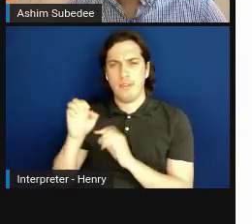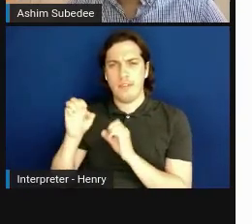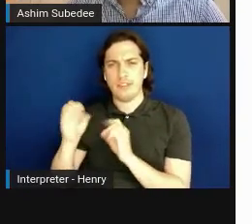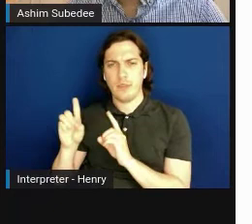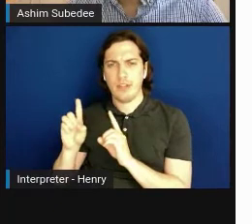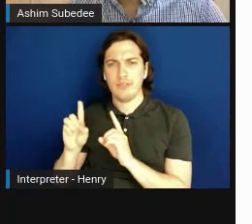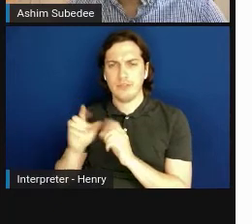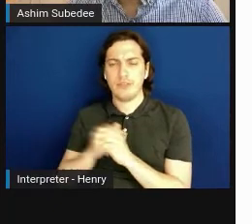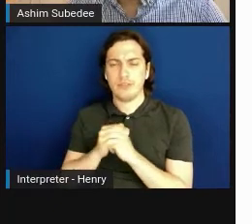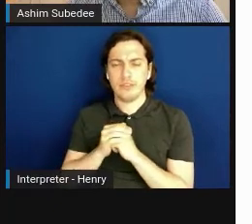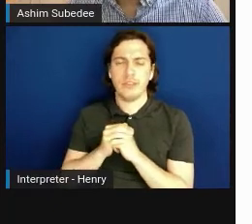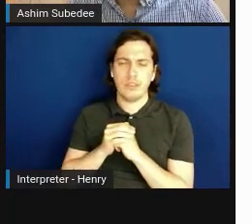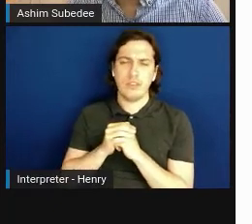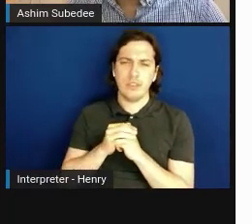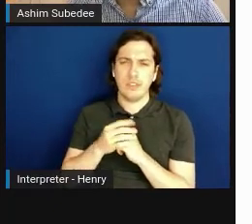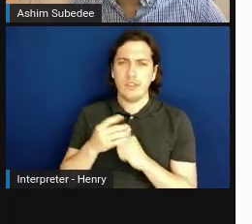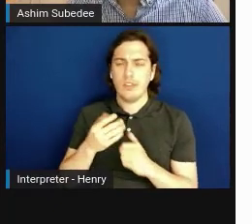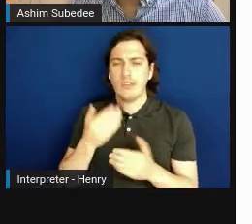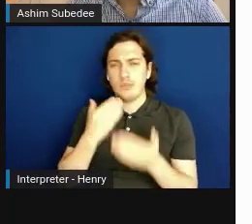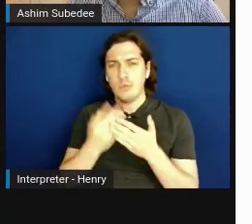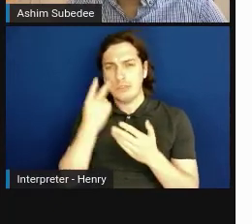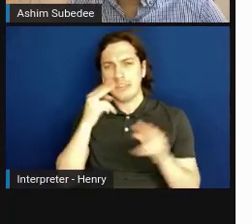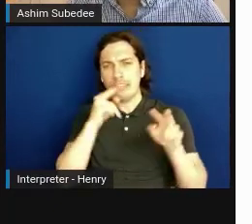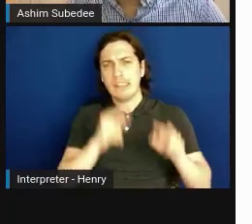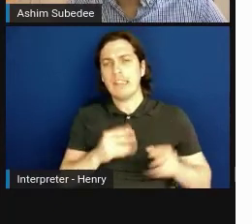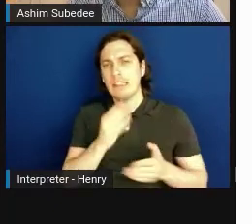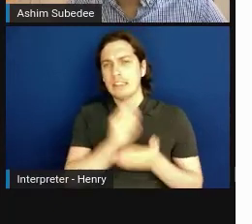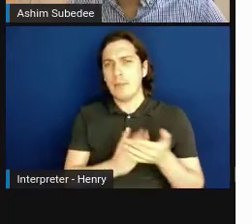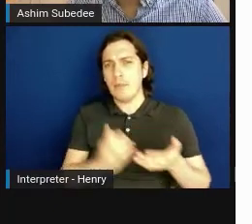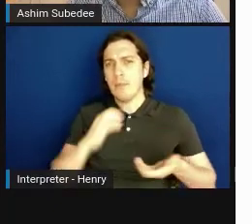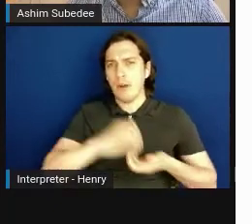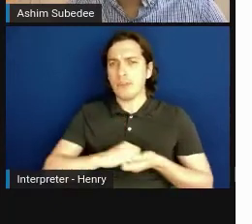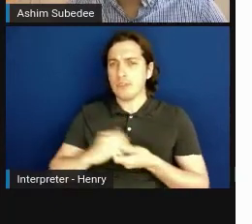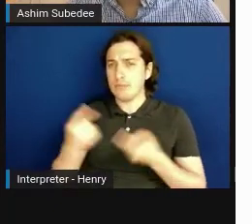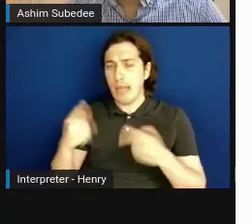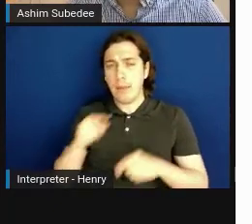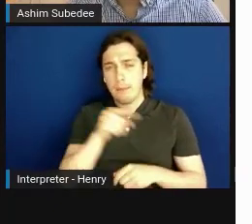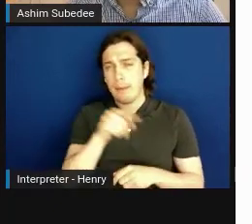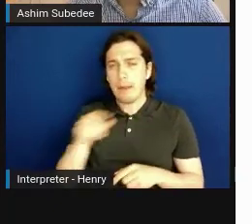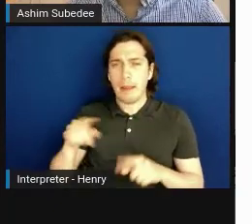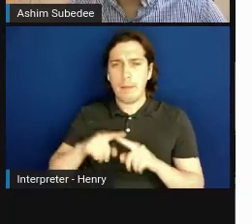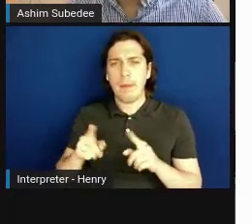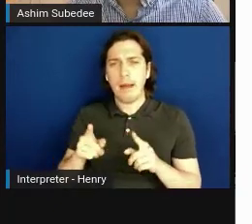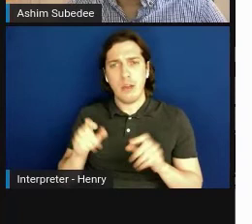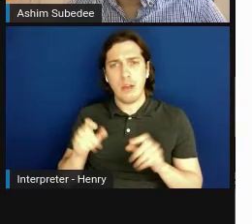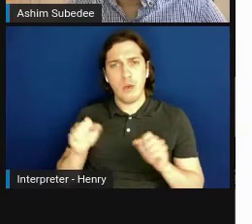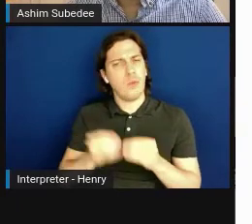It's good to see that there is some of this partnership happening, but there is definitely room to do much more than this,